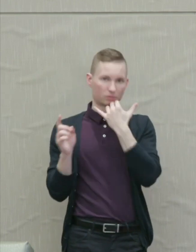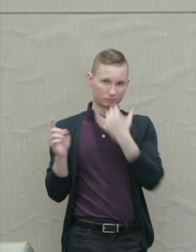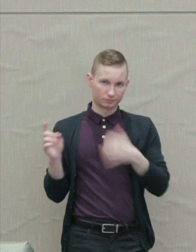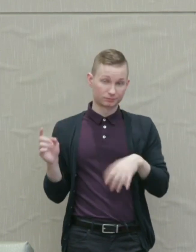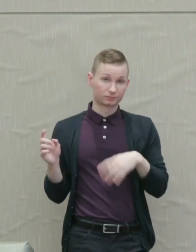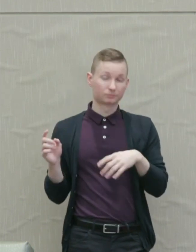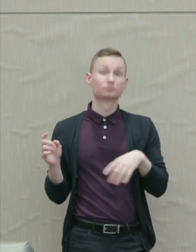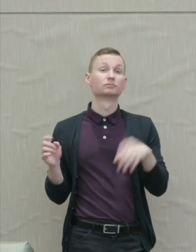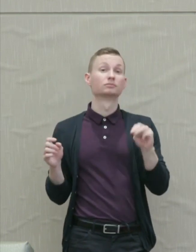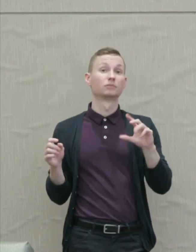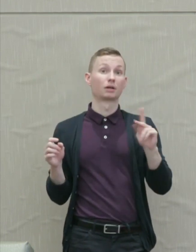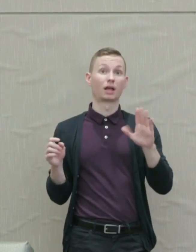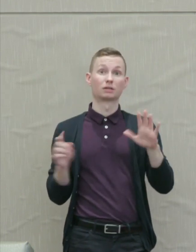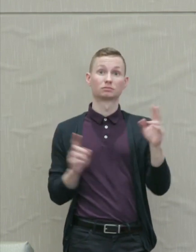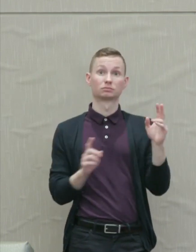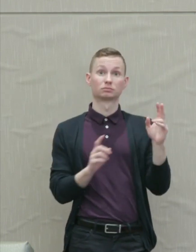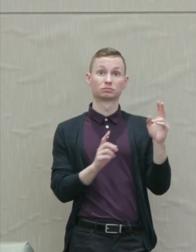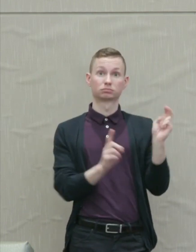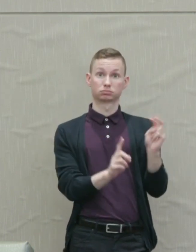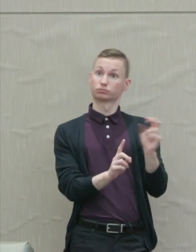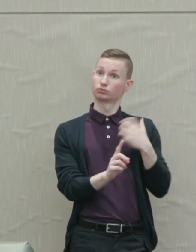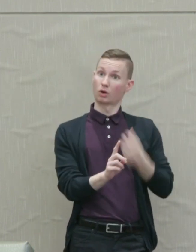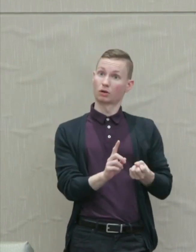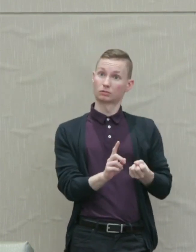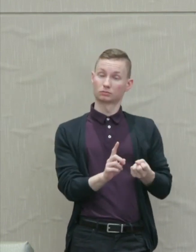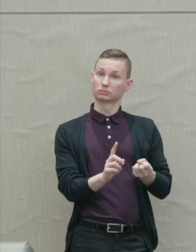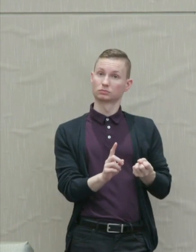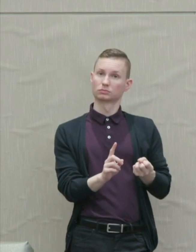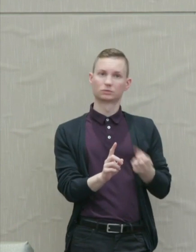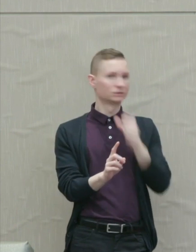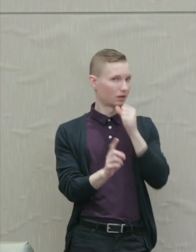King's stance is strong, not weak.